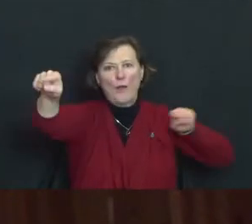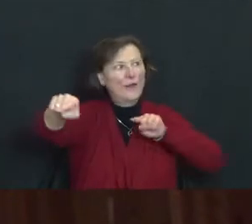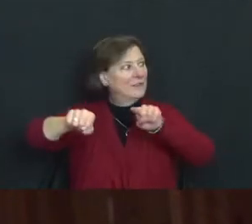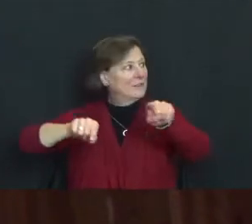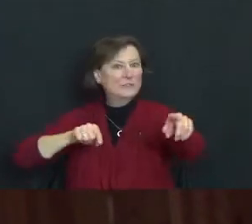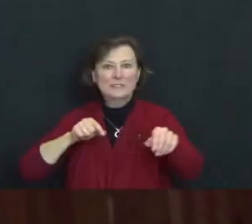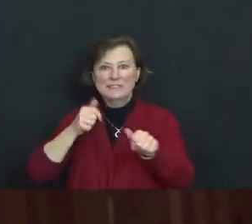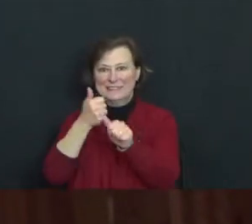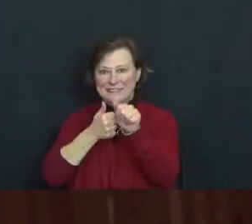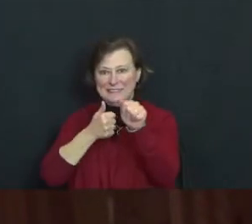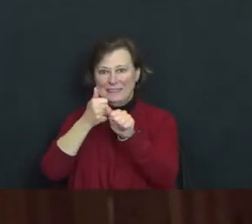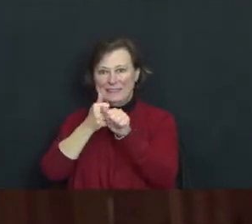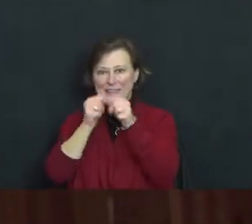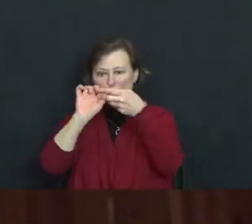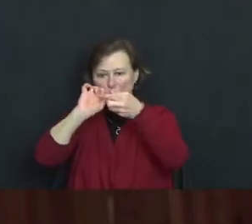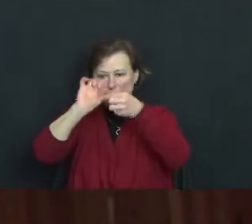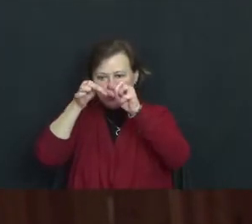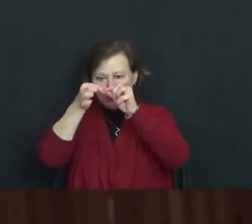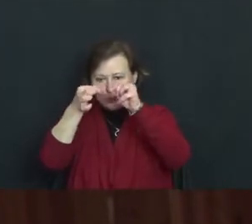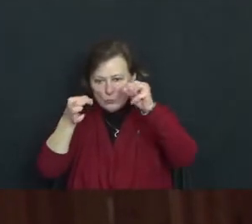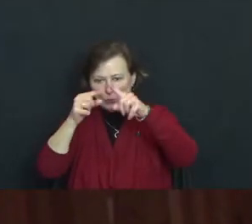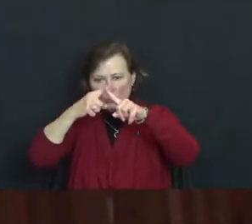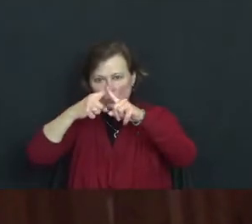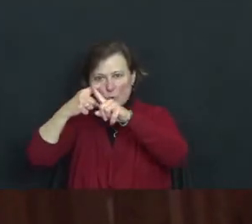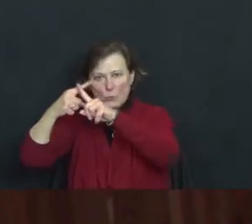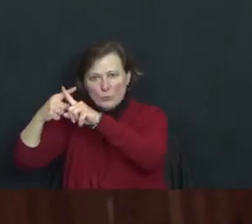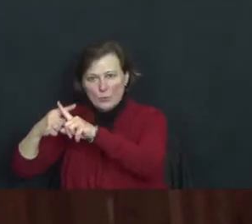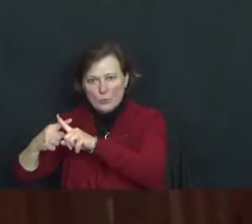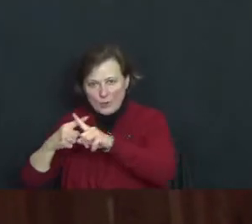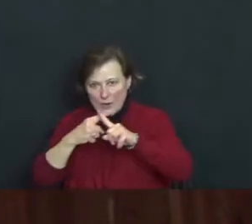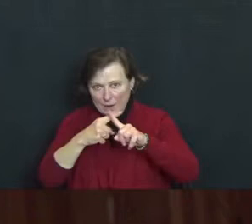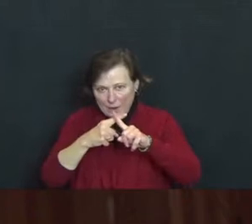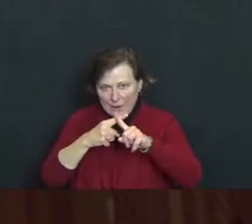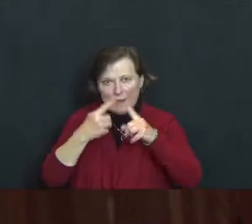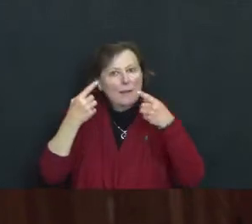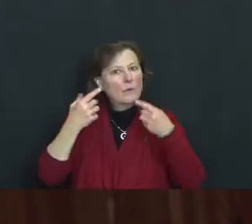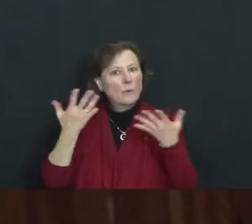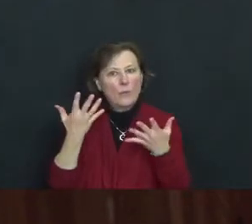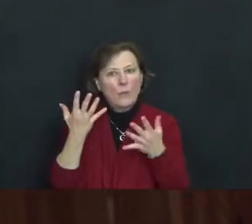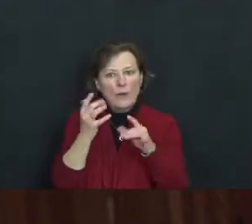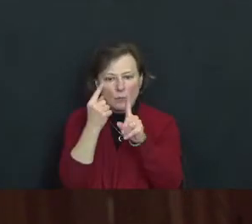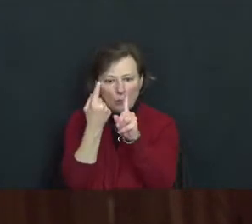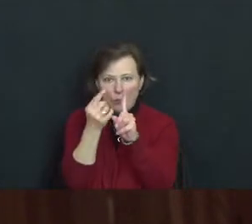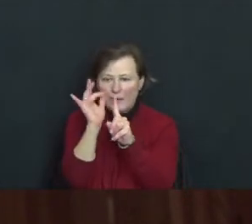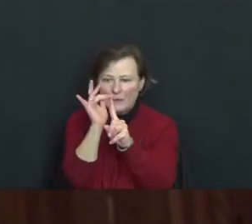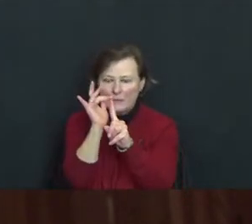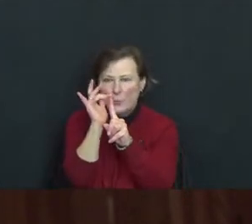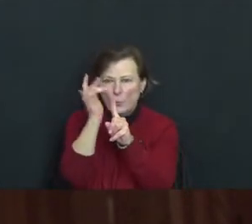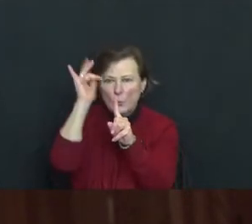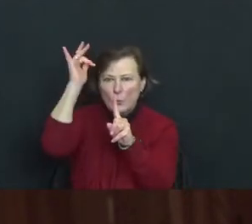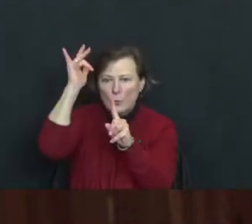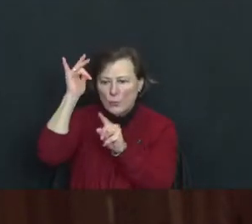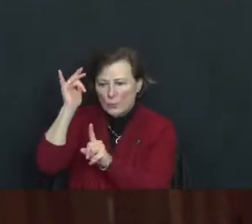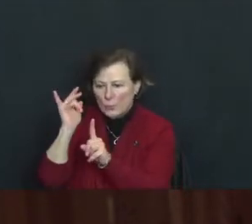At each node, or crossing point, of the net hangs a single glittering jewel.